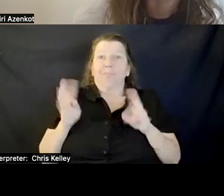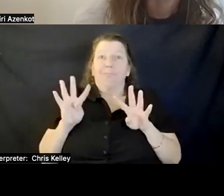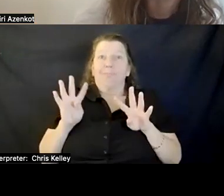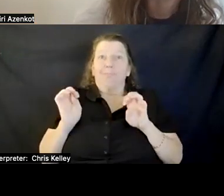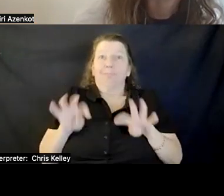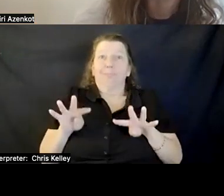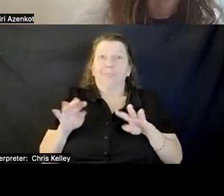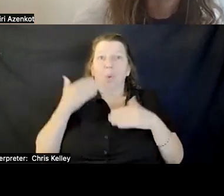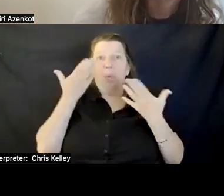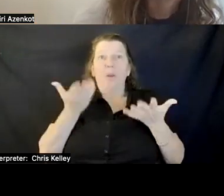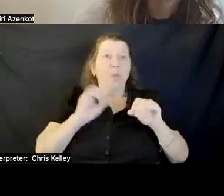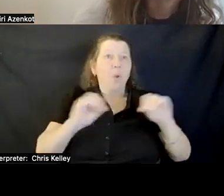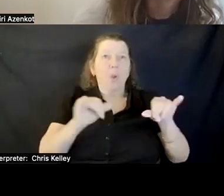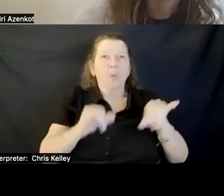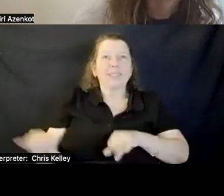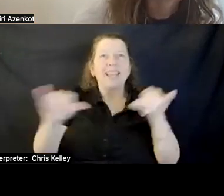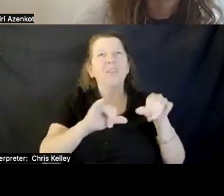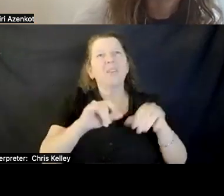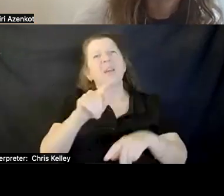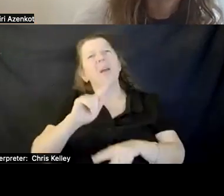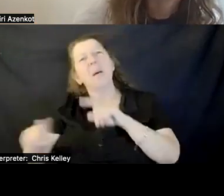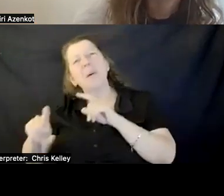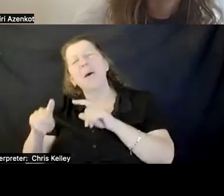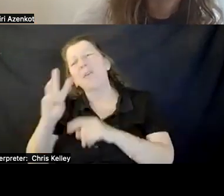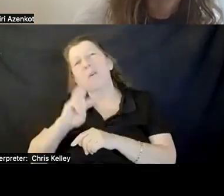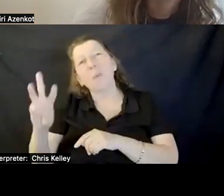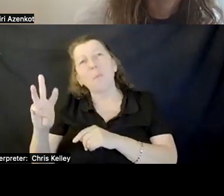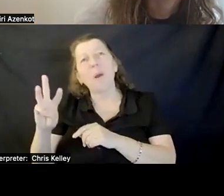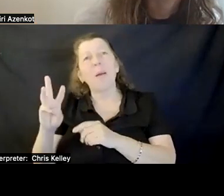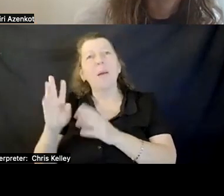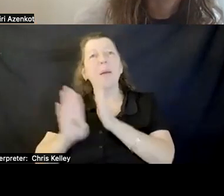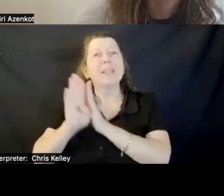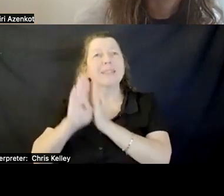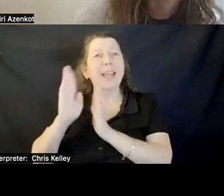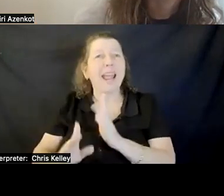WE HAVE LEARNED SO MUCH FROM WEB DESIGN AND PEOPLE CAN CHANGE SO MUCH IN